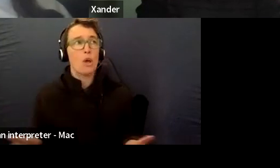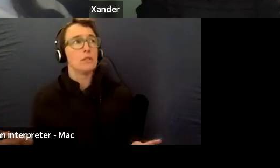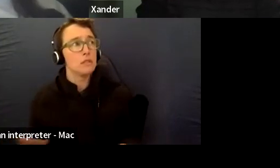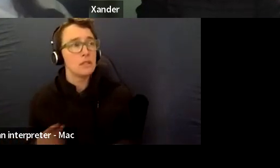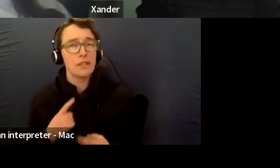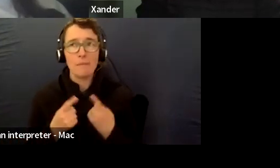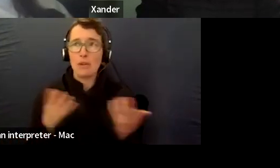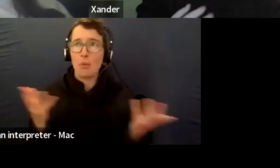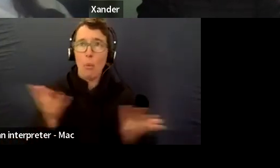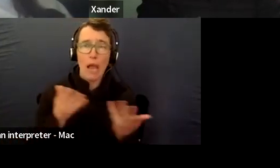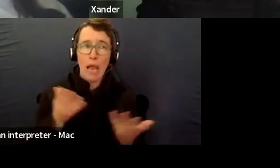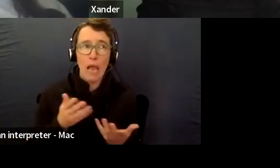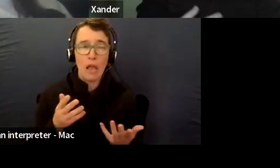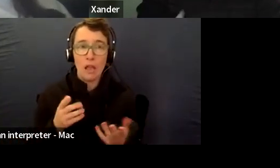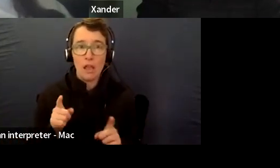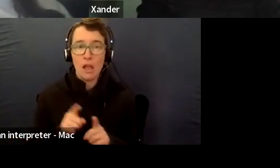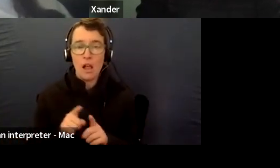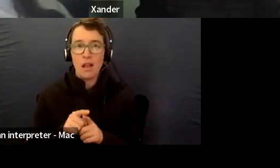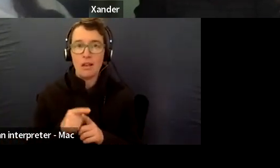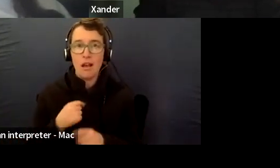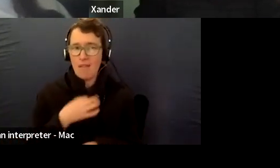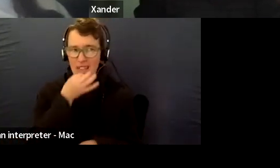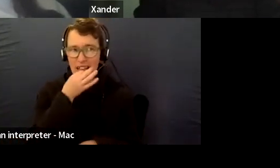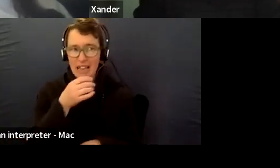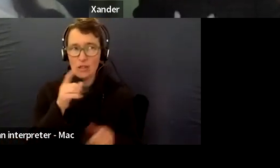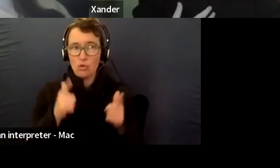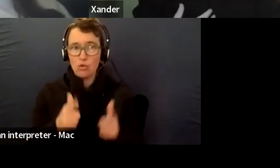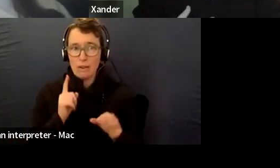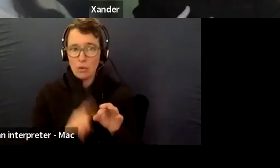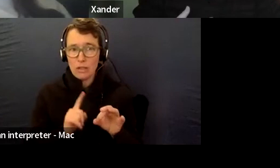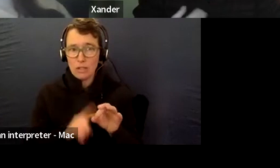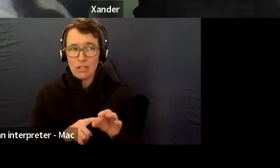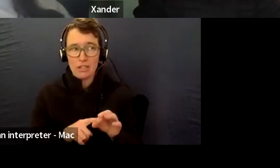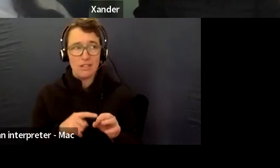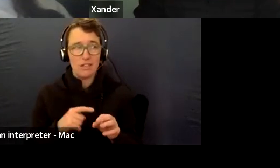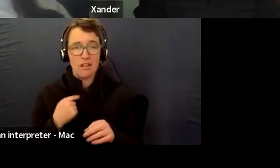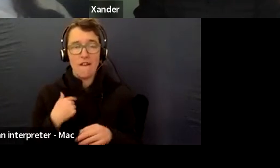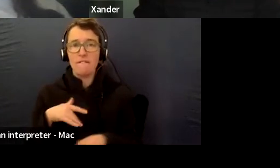If there were being too difficult, asking too much of the school.